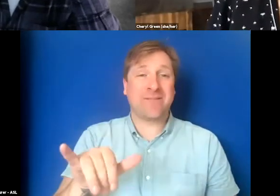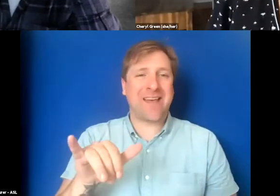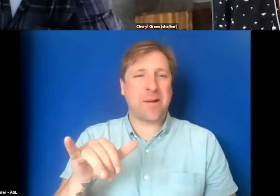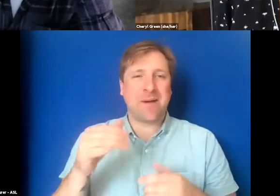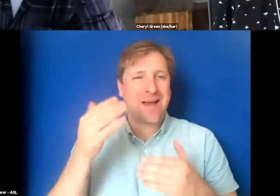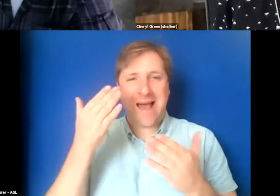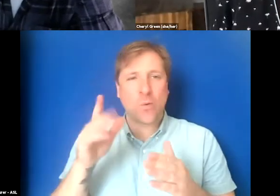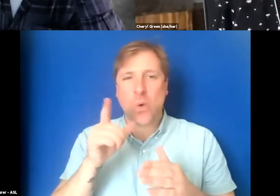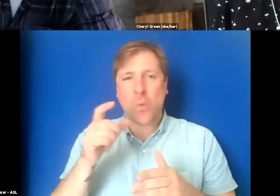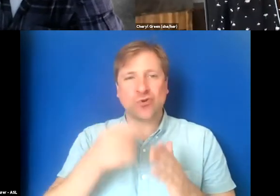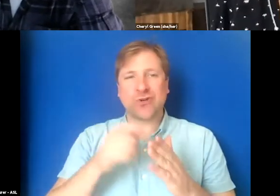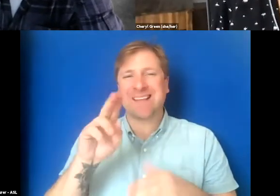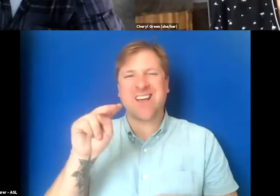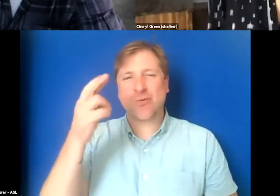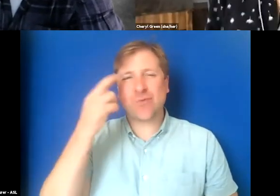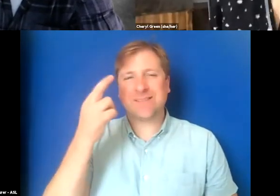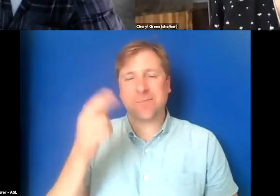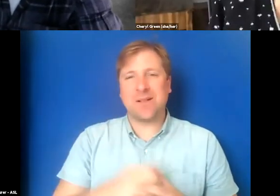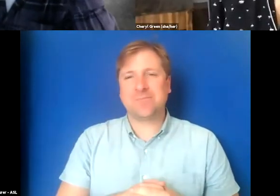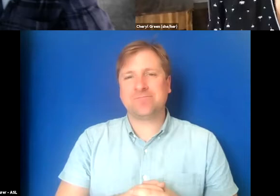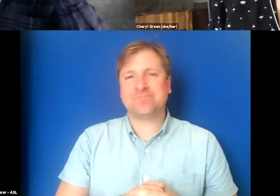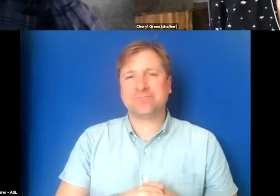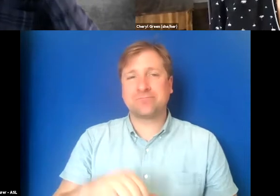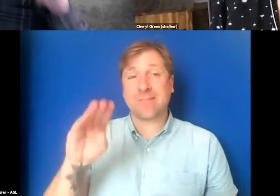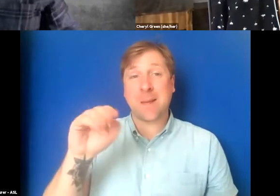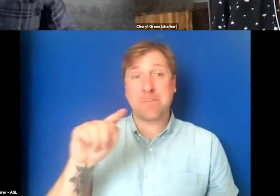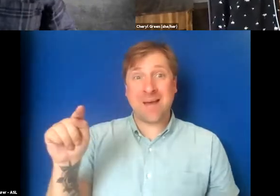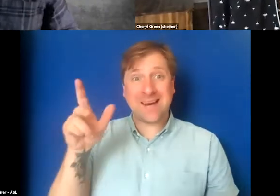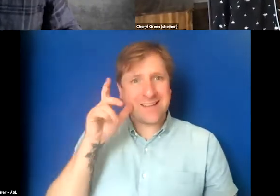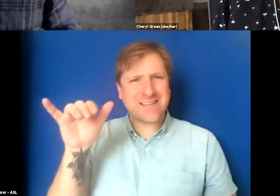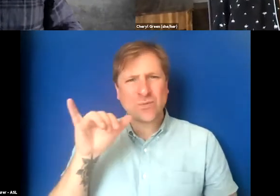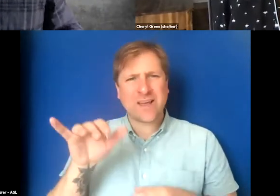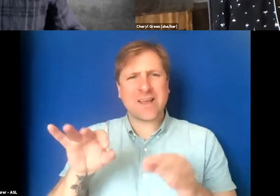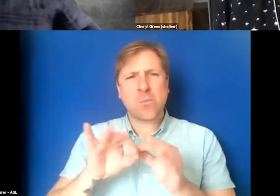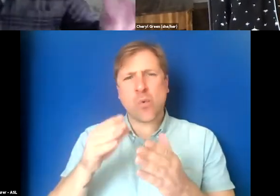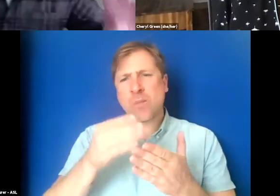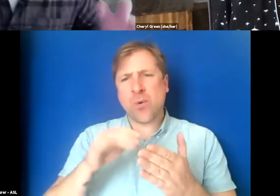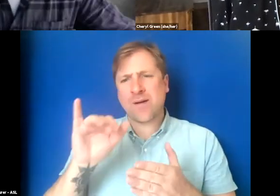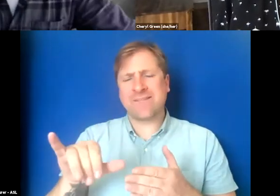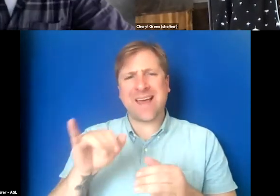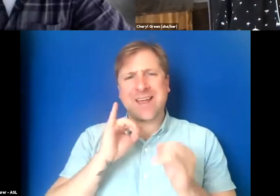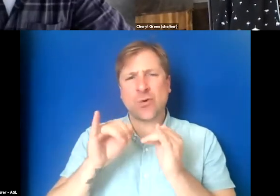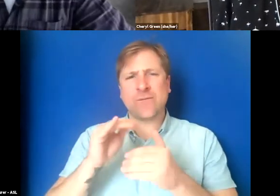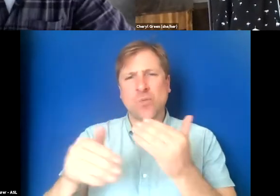That sounds unreasonable. And it sounds like a crucial part of that sort of interview process that you mentioned is,